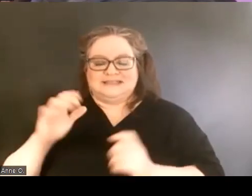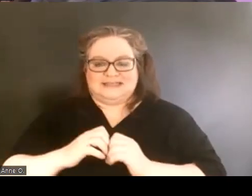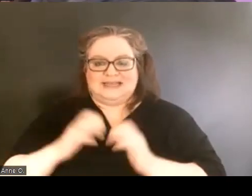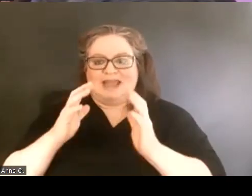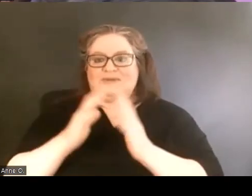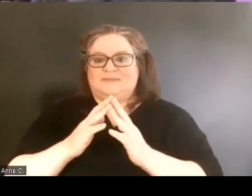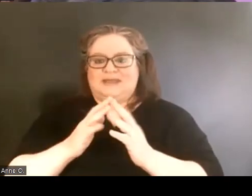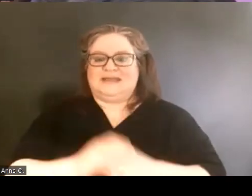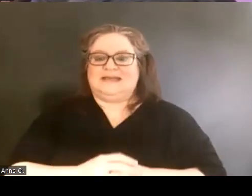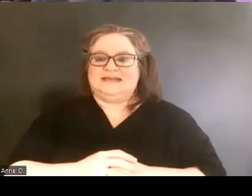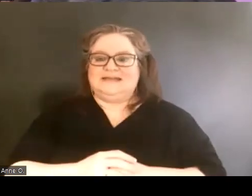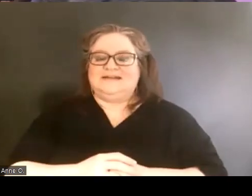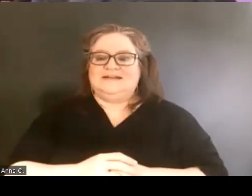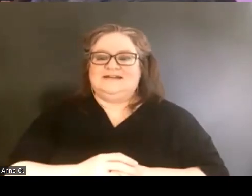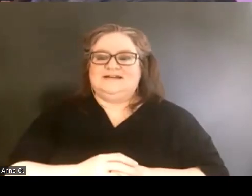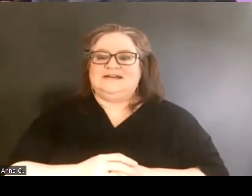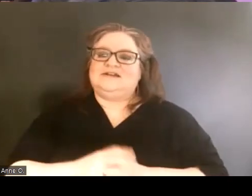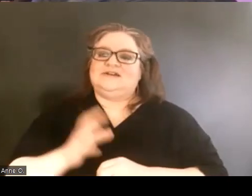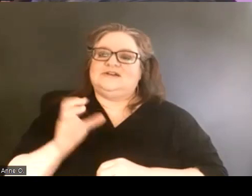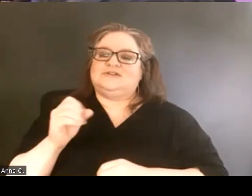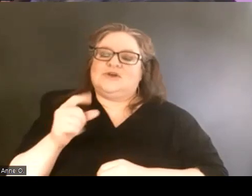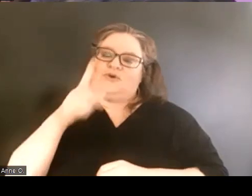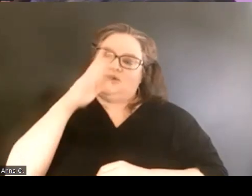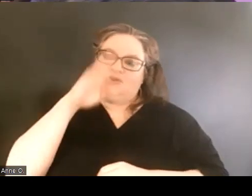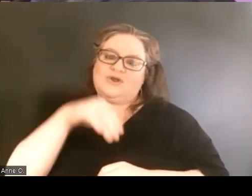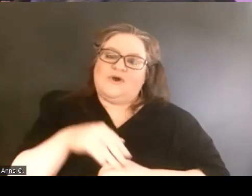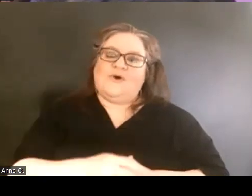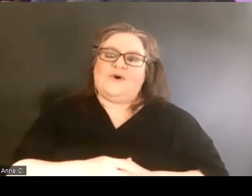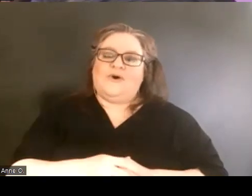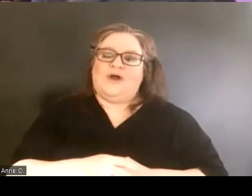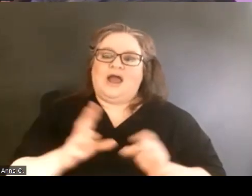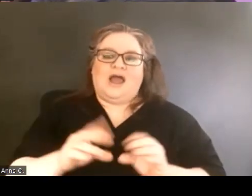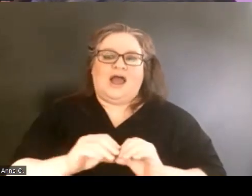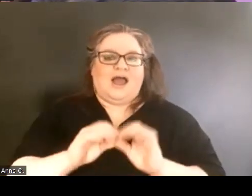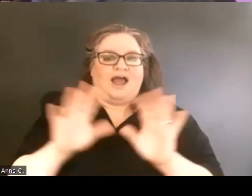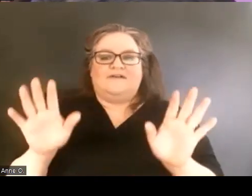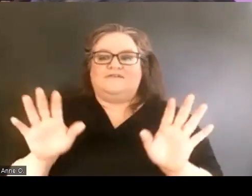So you know, obviously we had the Rehab Act of 1973